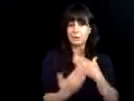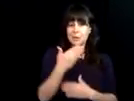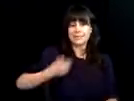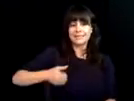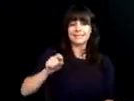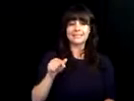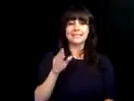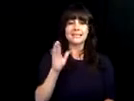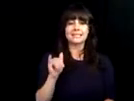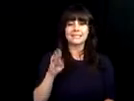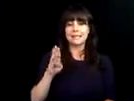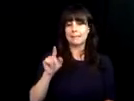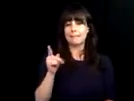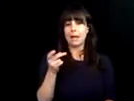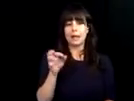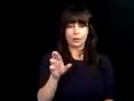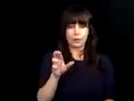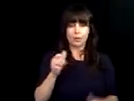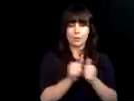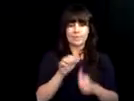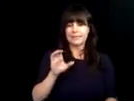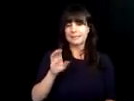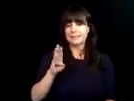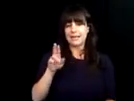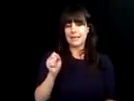they have learned in interviewing and knowing themselves as a career seeker